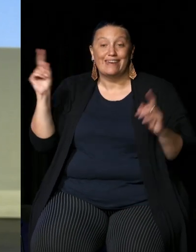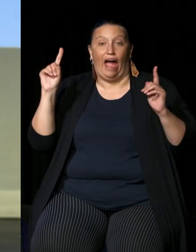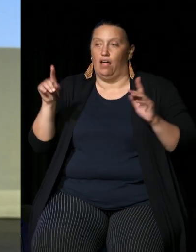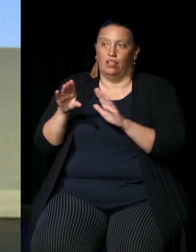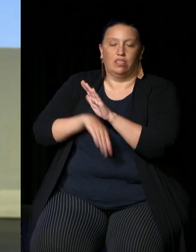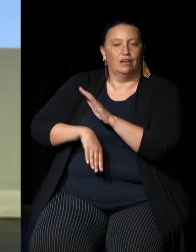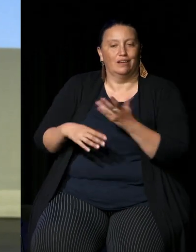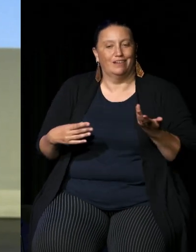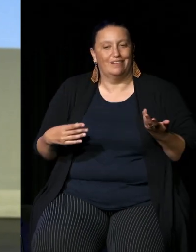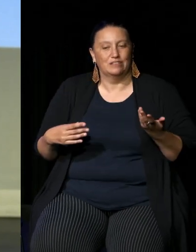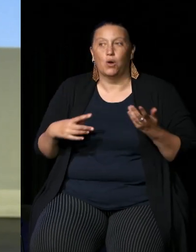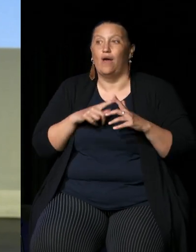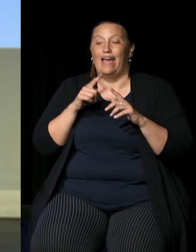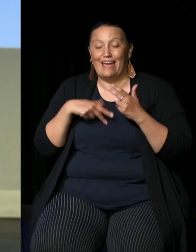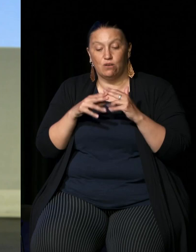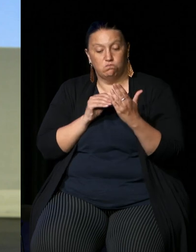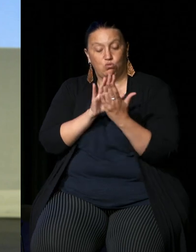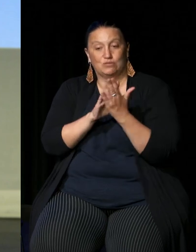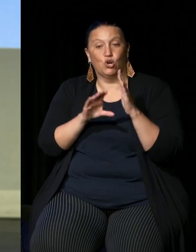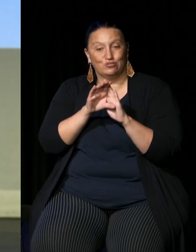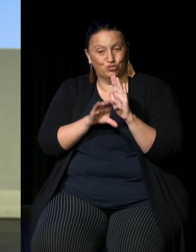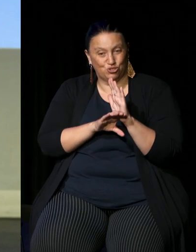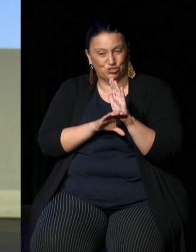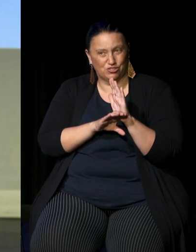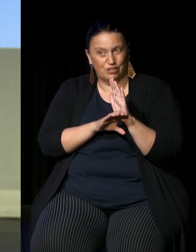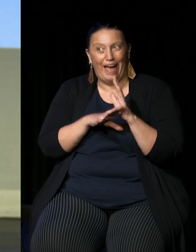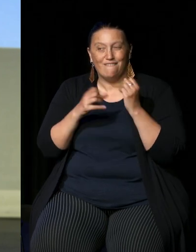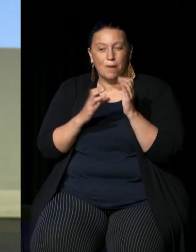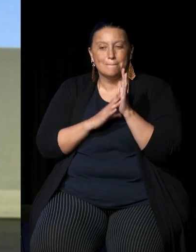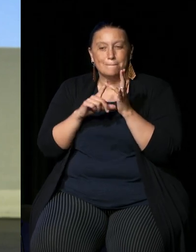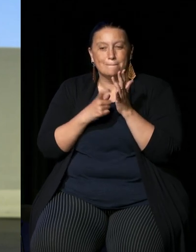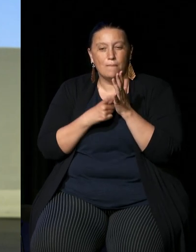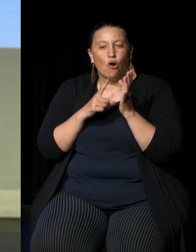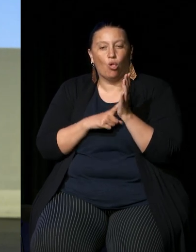standing behind us saying we think Aboriginal people should be heard when laws are made about